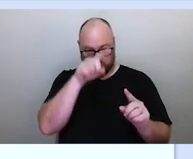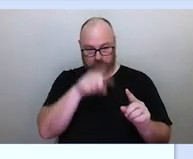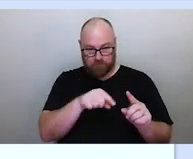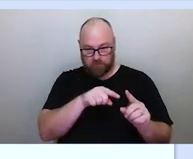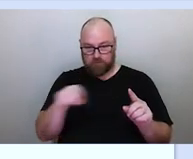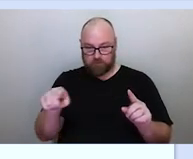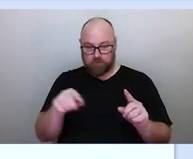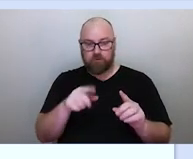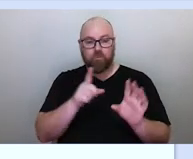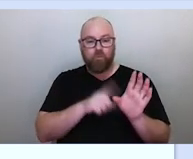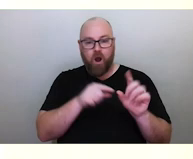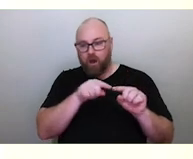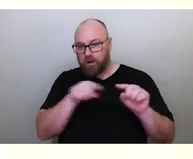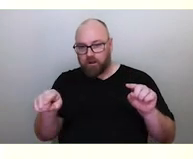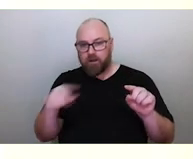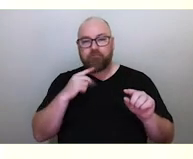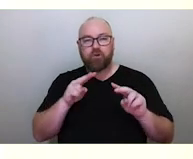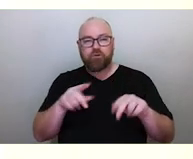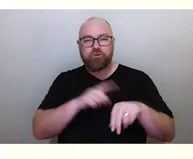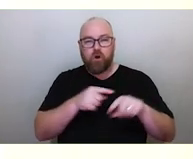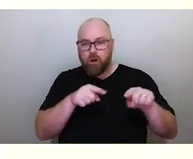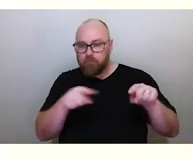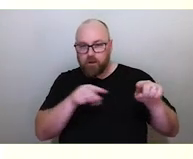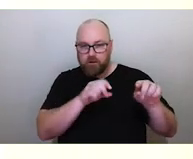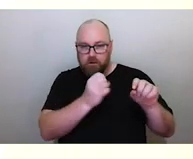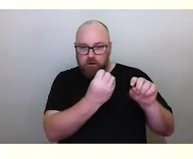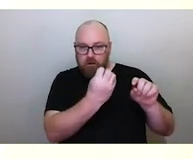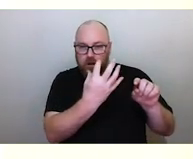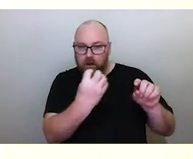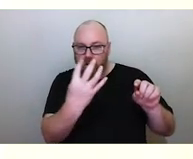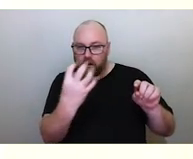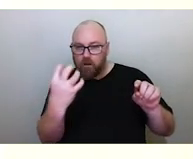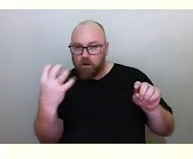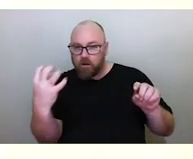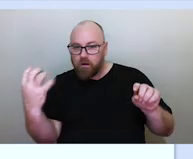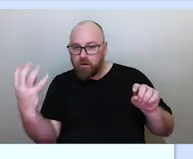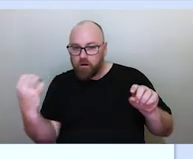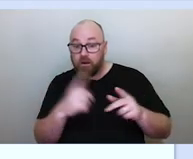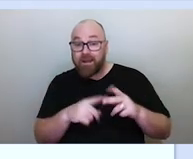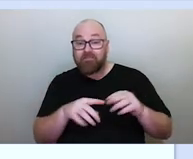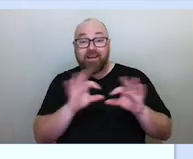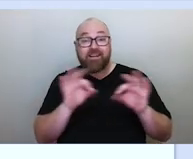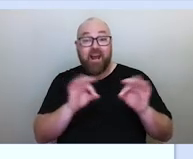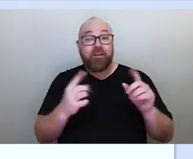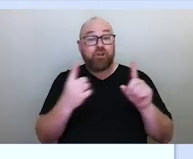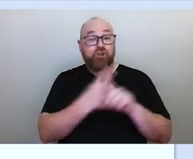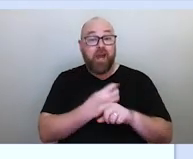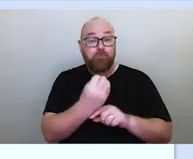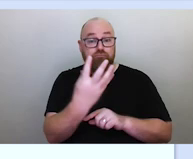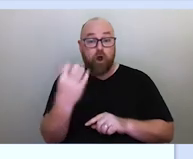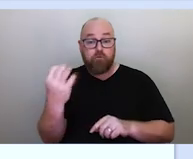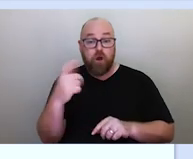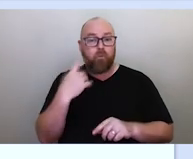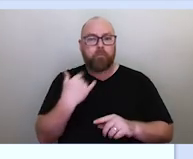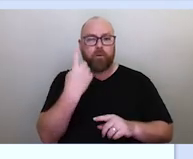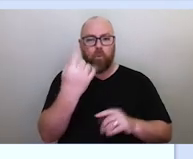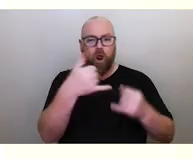axis is simply looking at time. If the star didn't change in brightness, it'd be a straight line, but it does change in brightness.